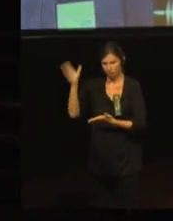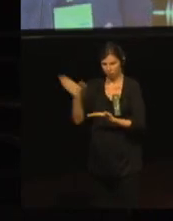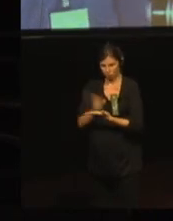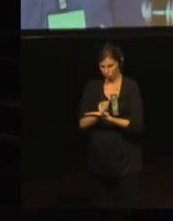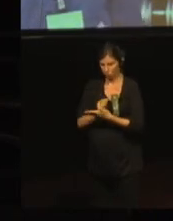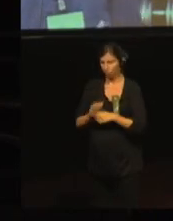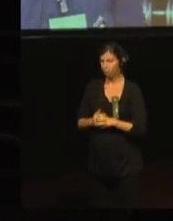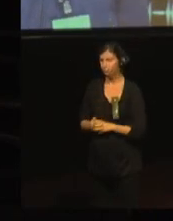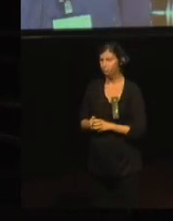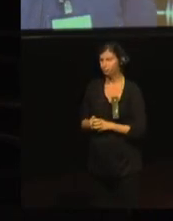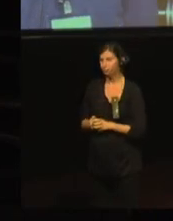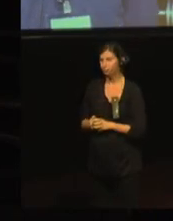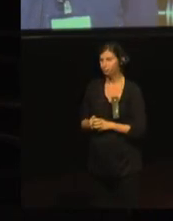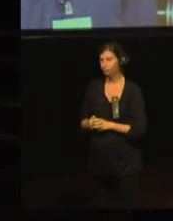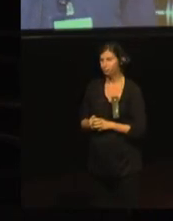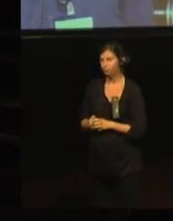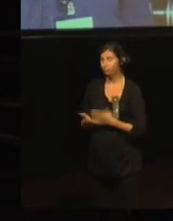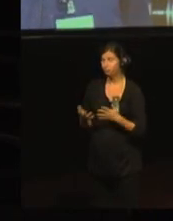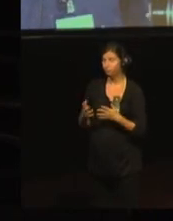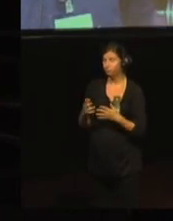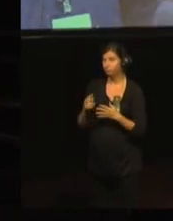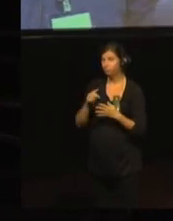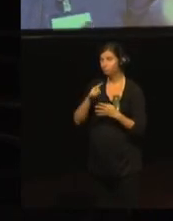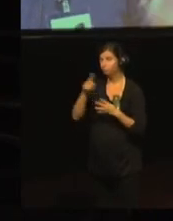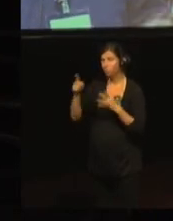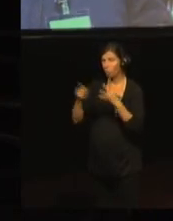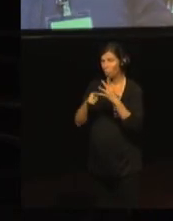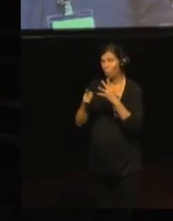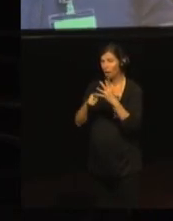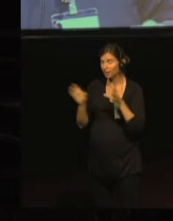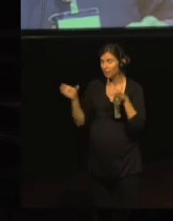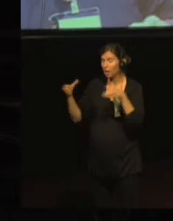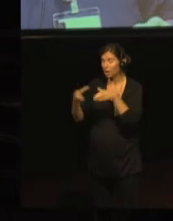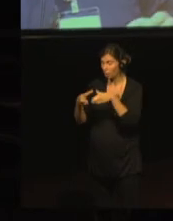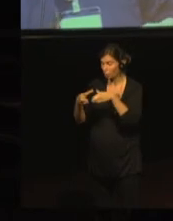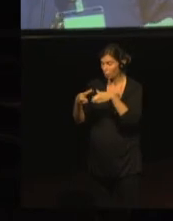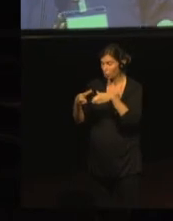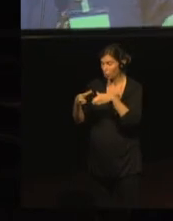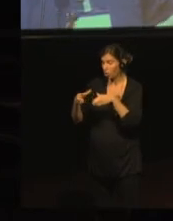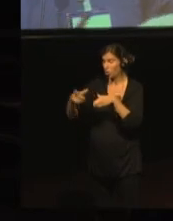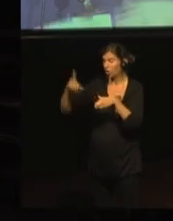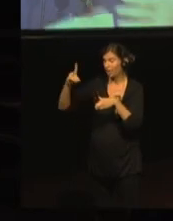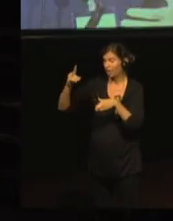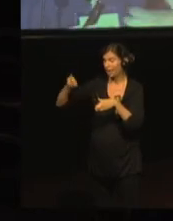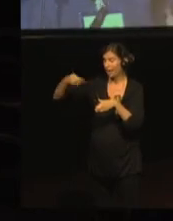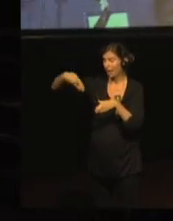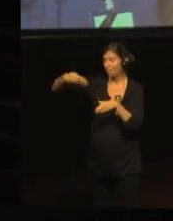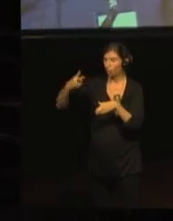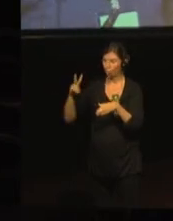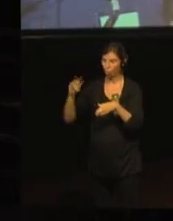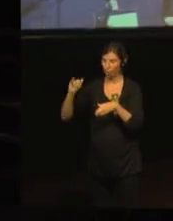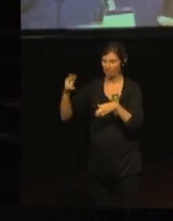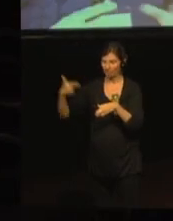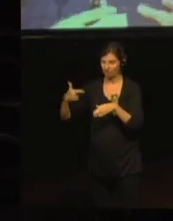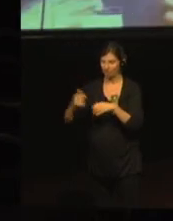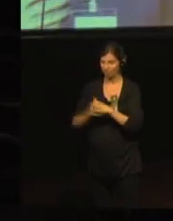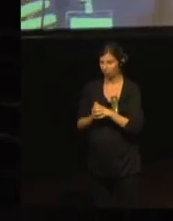On the fourth meeting in ‘s-Hertogenbosch we had already got the answers from the filled in questionnaires, so we had the database